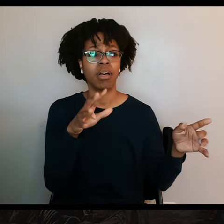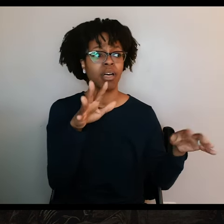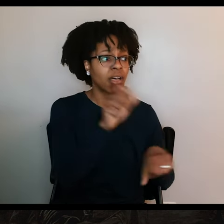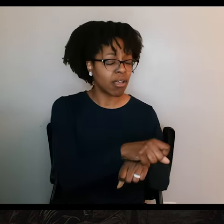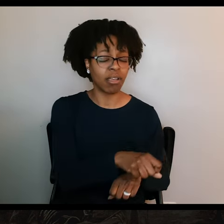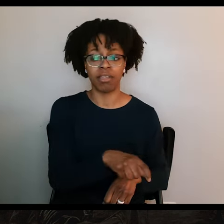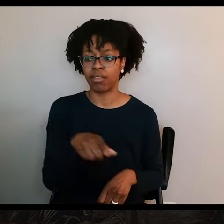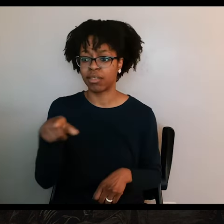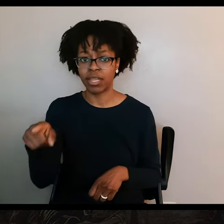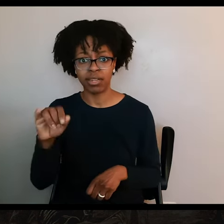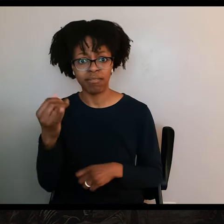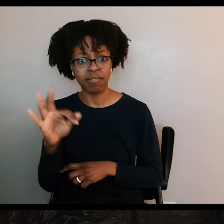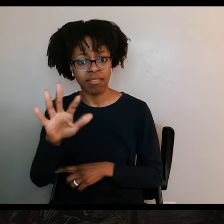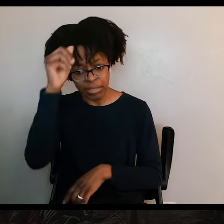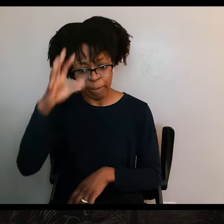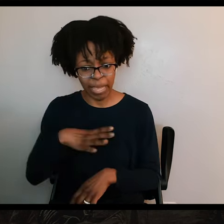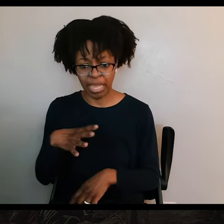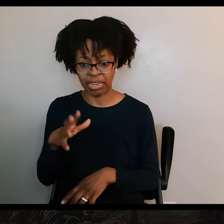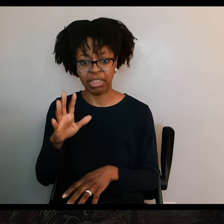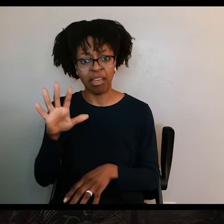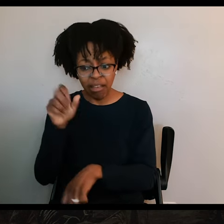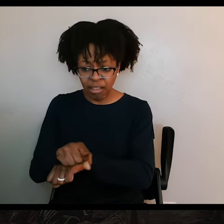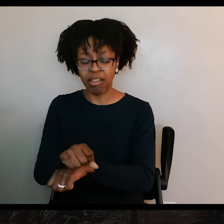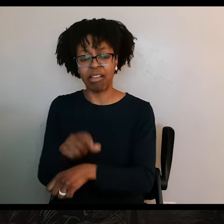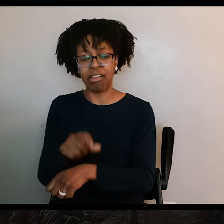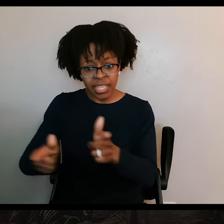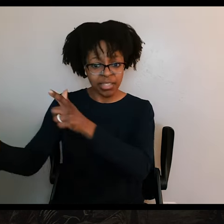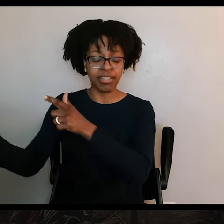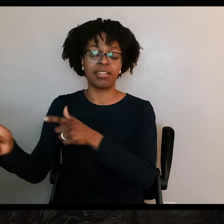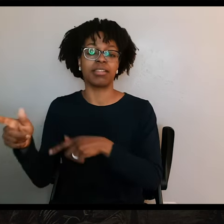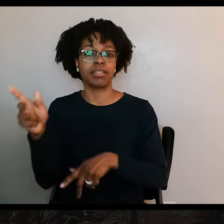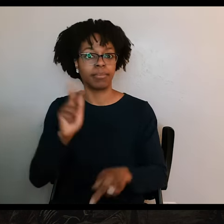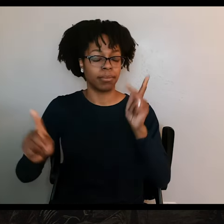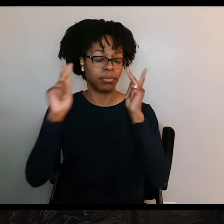had been captured and summarily executed, panic spread across Texas homes and farms.